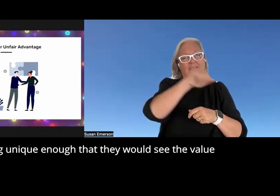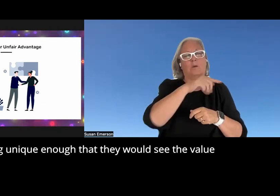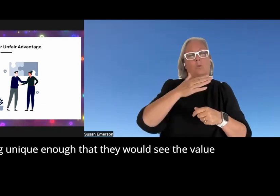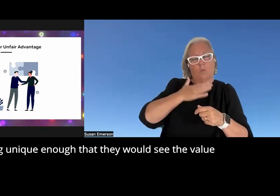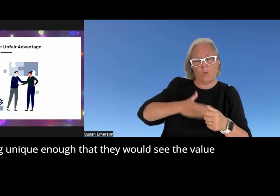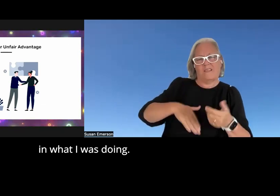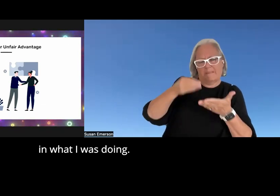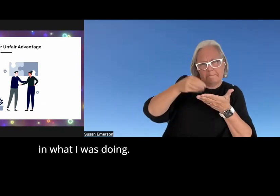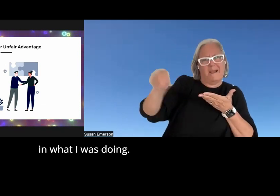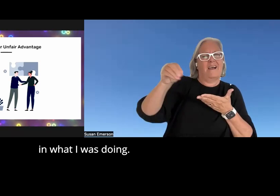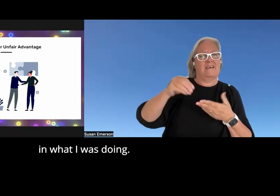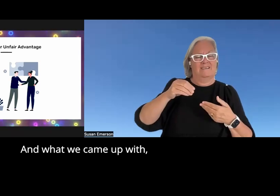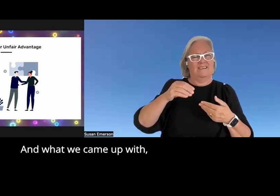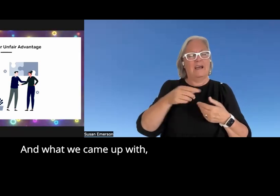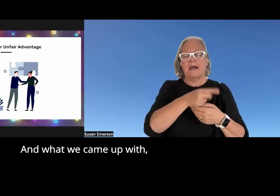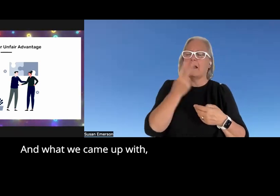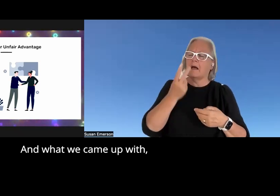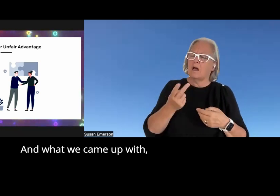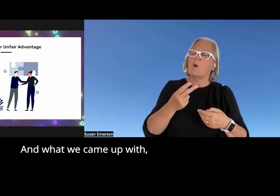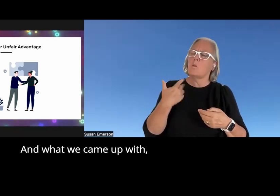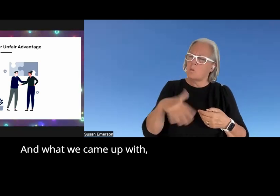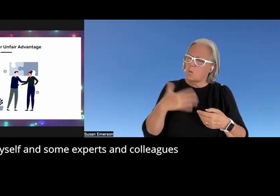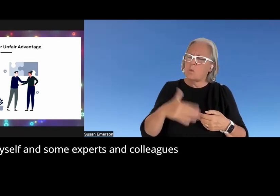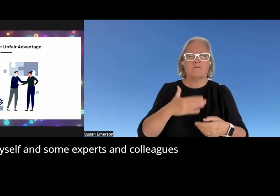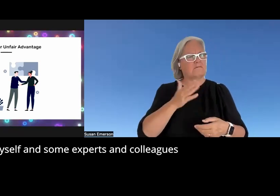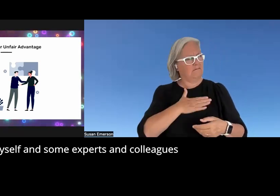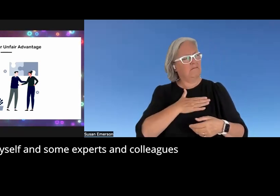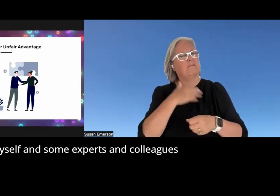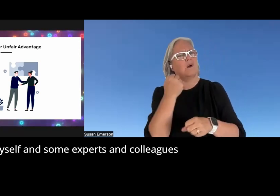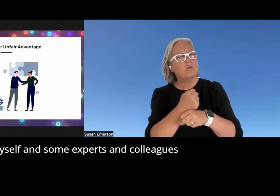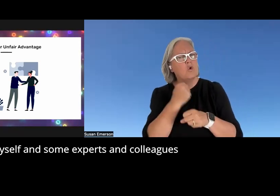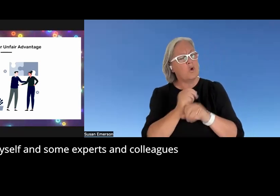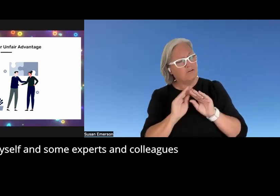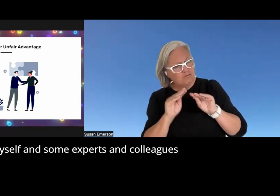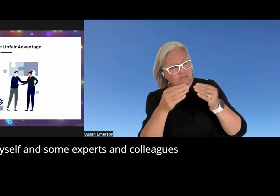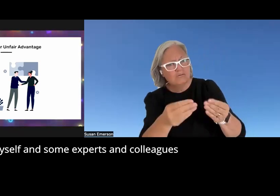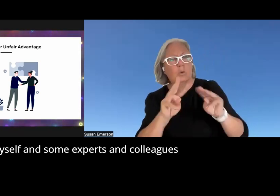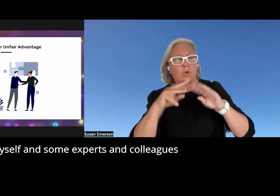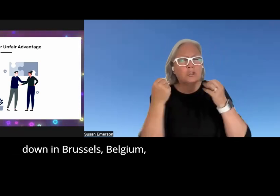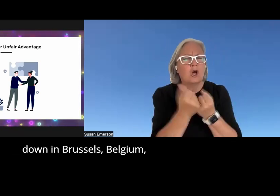see the value in what I was doing and what we came up with myself and some experts and the colleagues